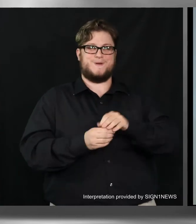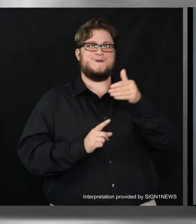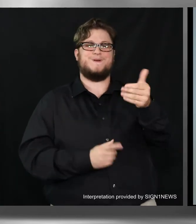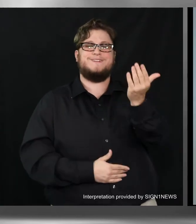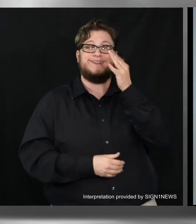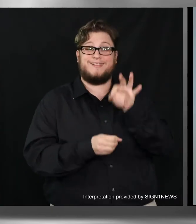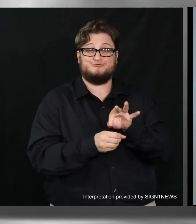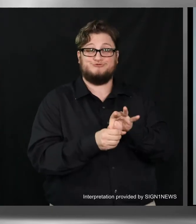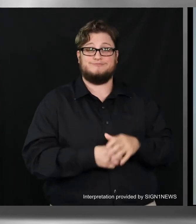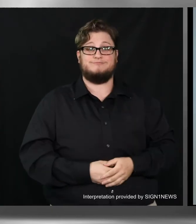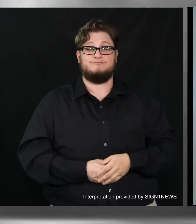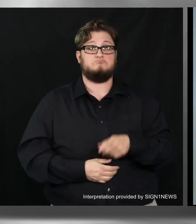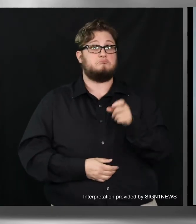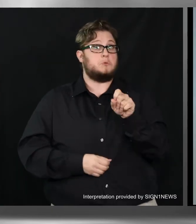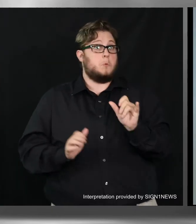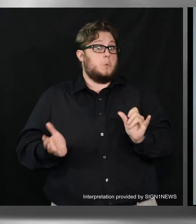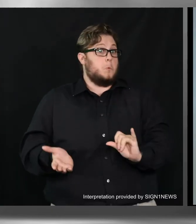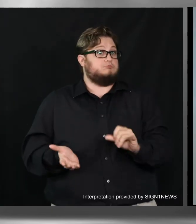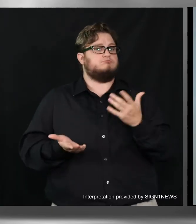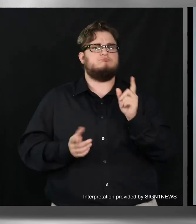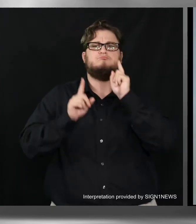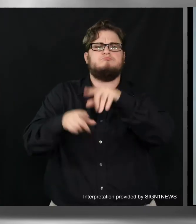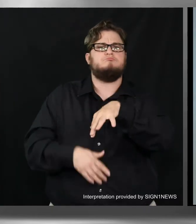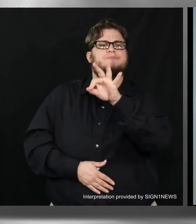You can also pick up an application to register to vote.